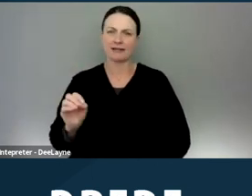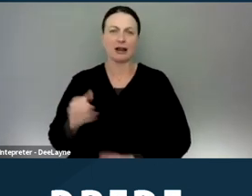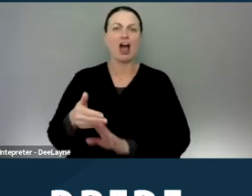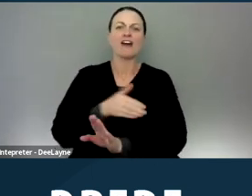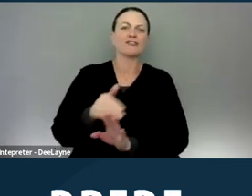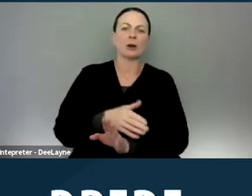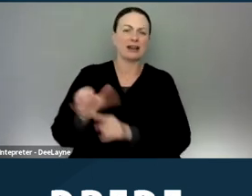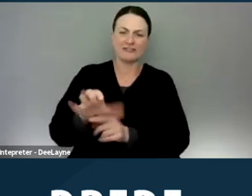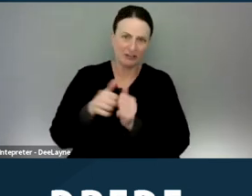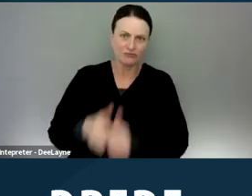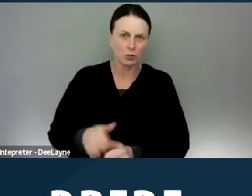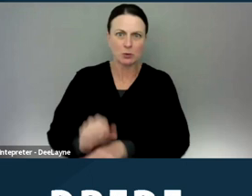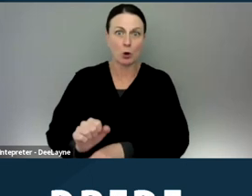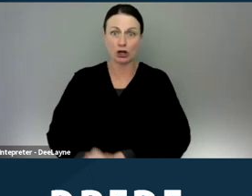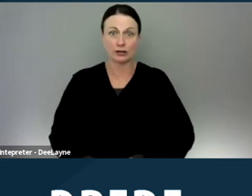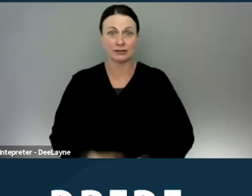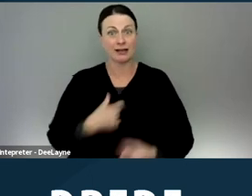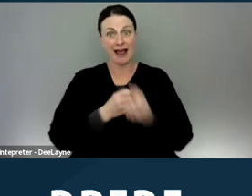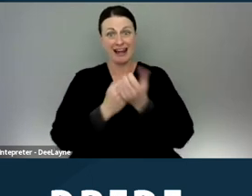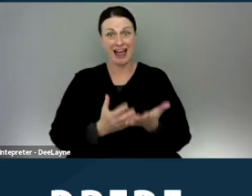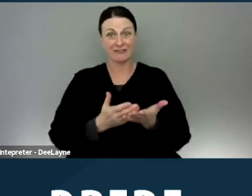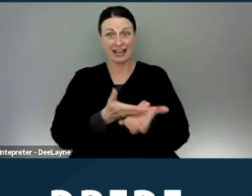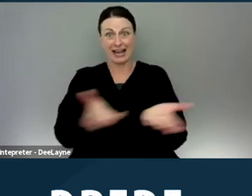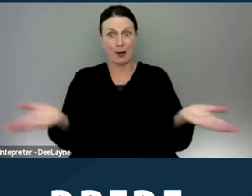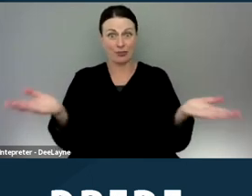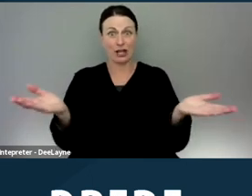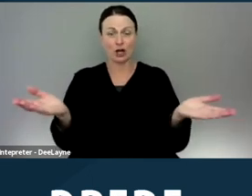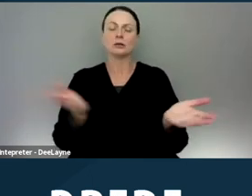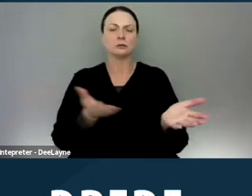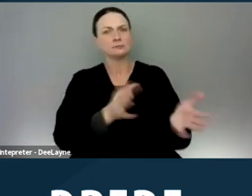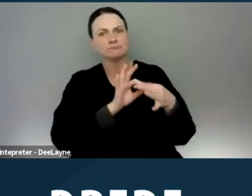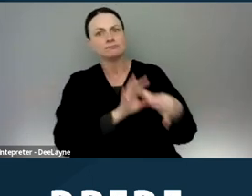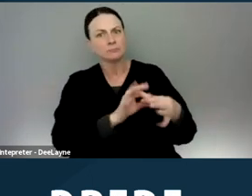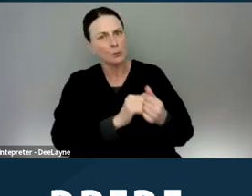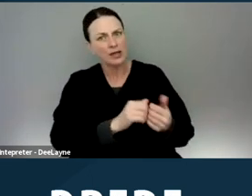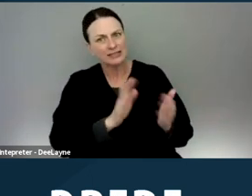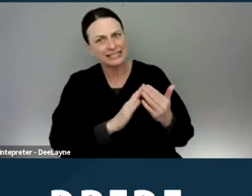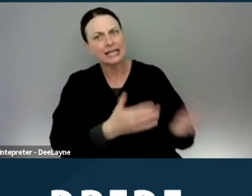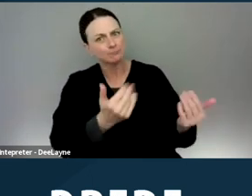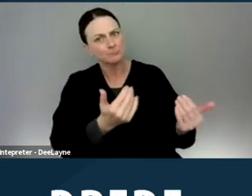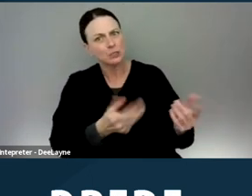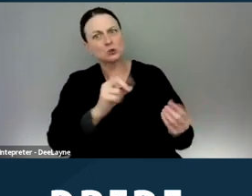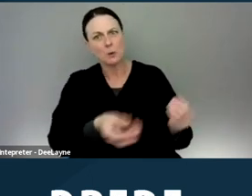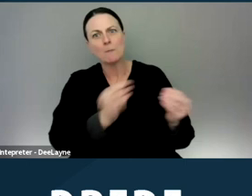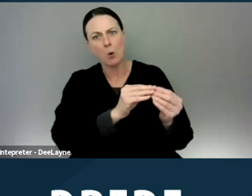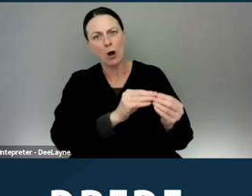So as an advocate out there, engage with your cities about doing more in terms of helping